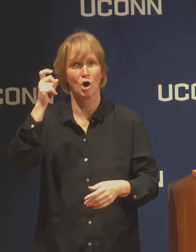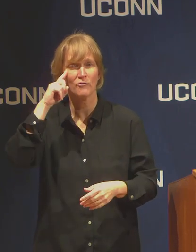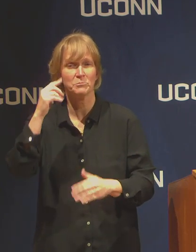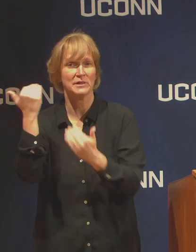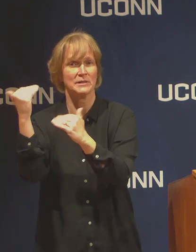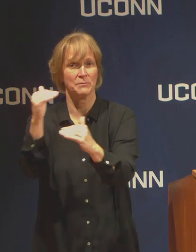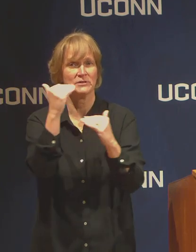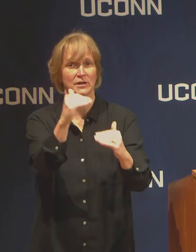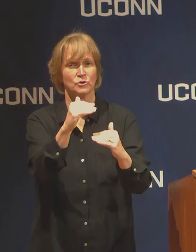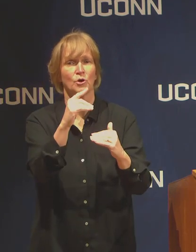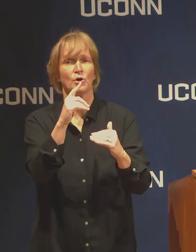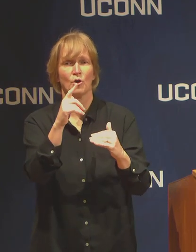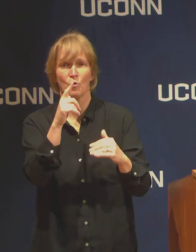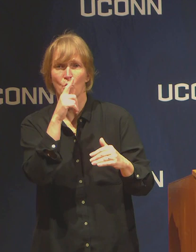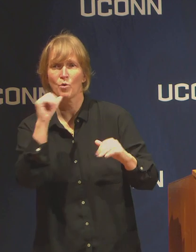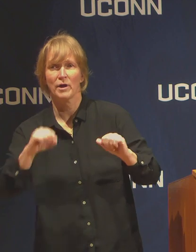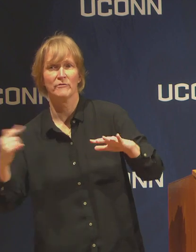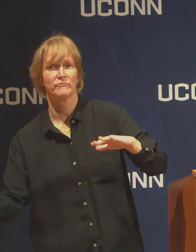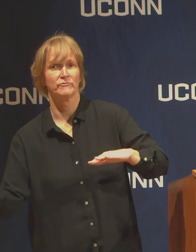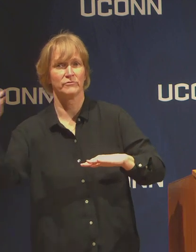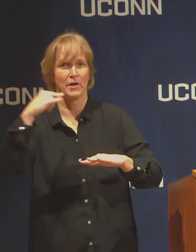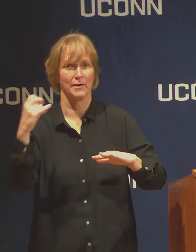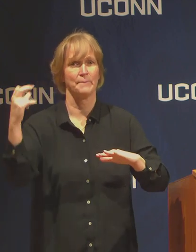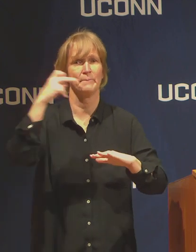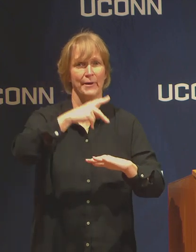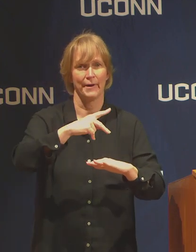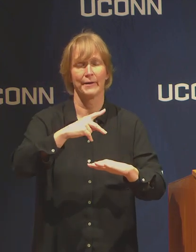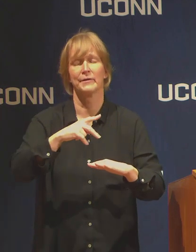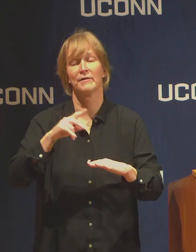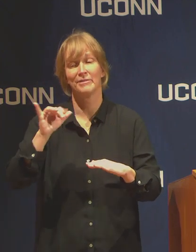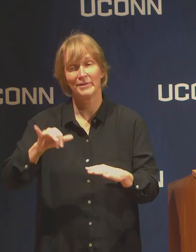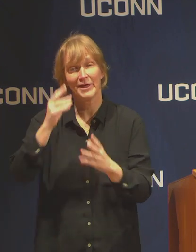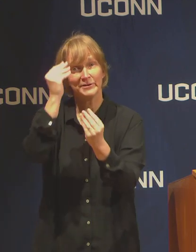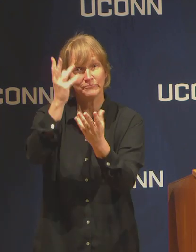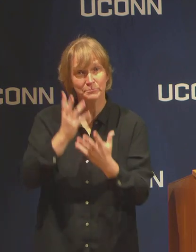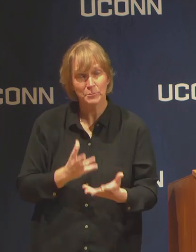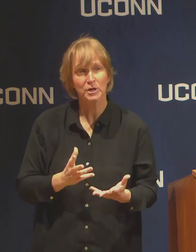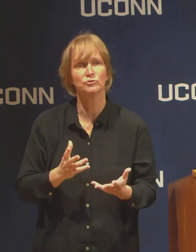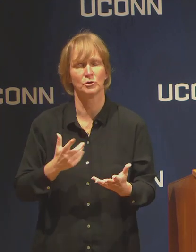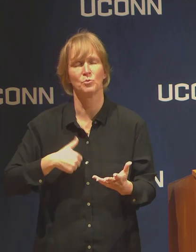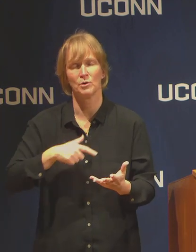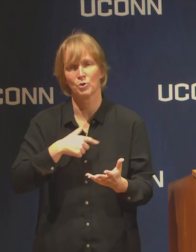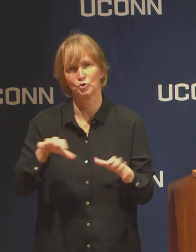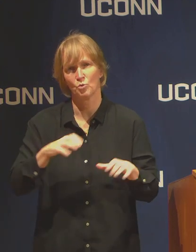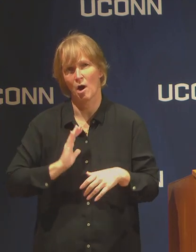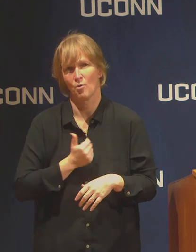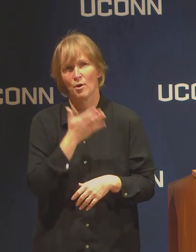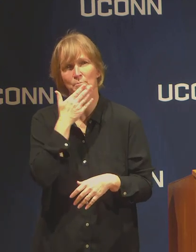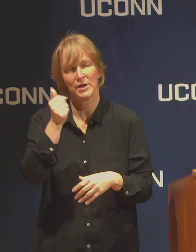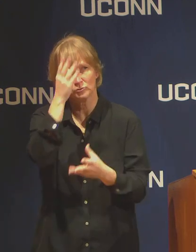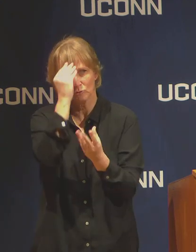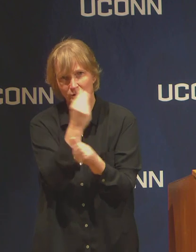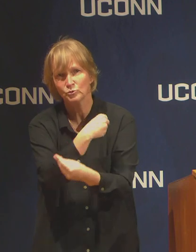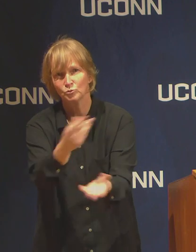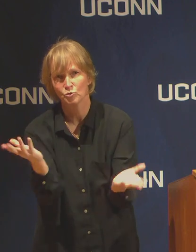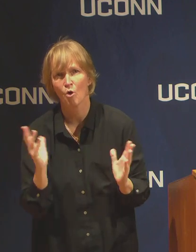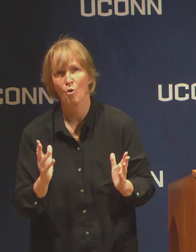and we'll do our best to provide you with such information, and we'll also advise you to keep aware